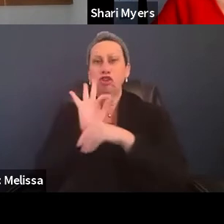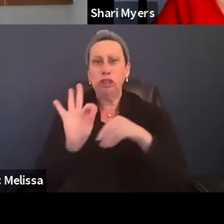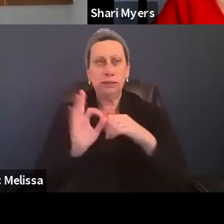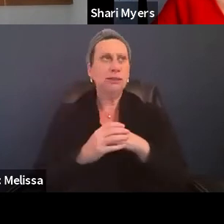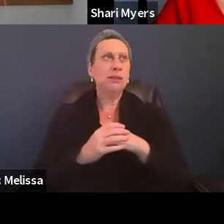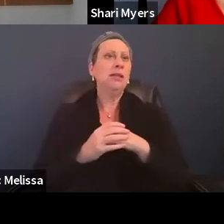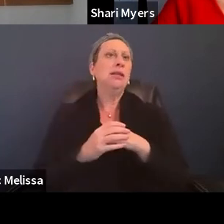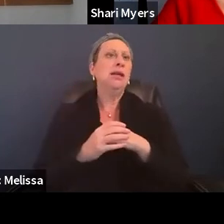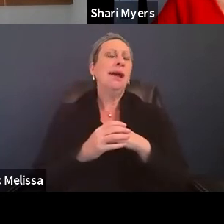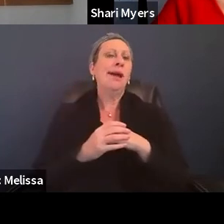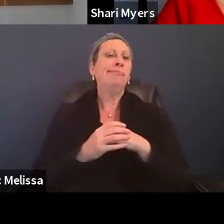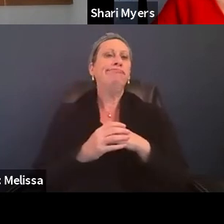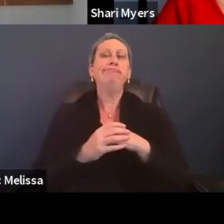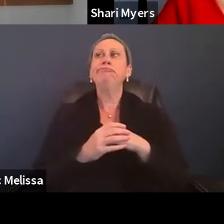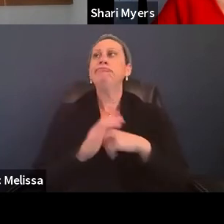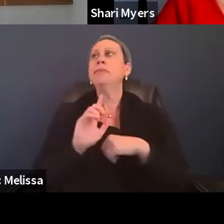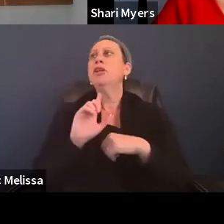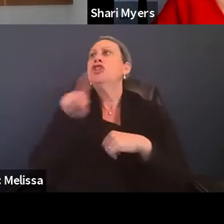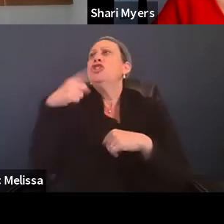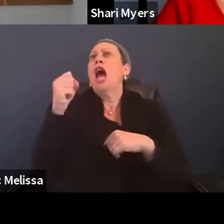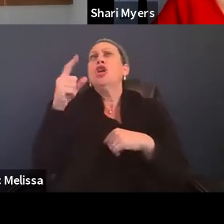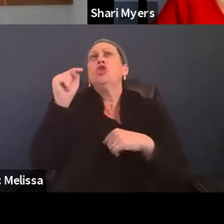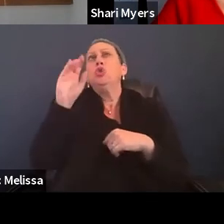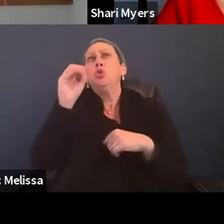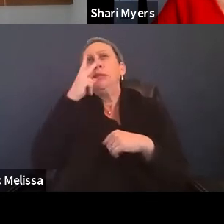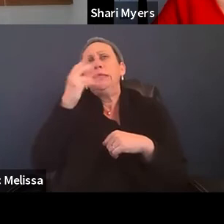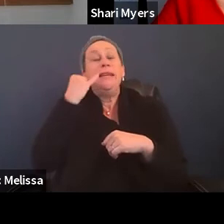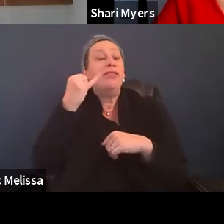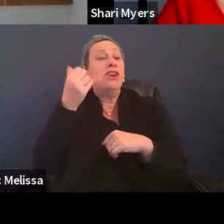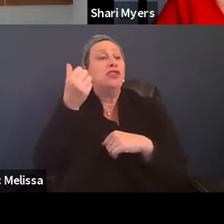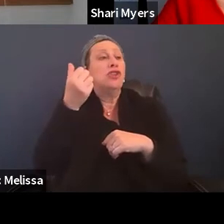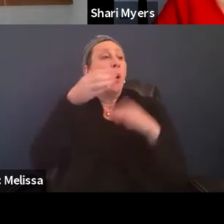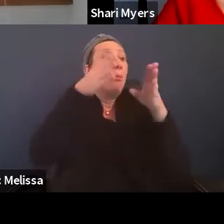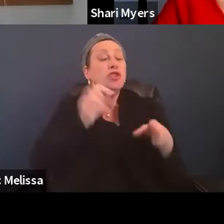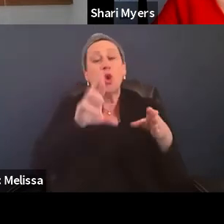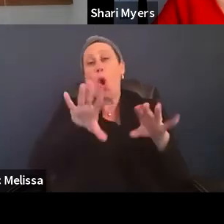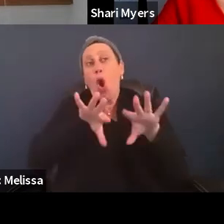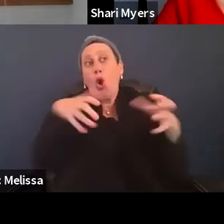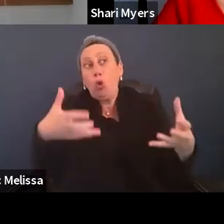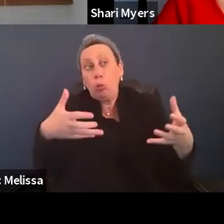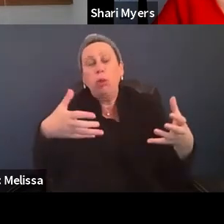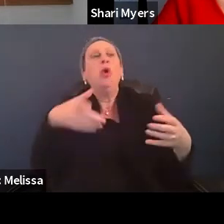just to see if there's a person or group of people who have particular needs